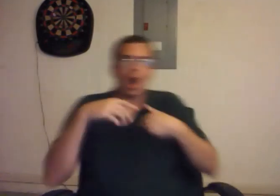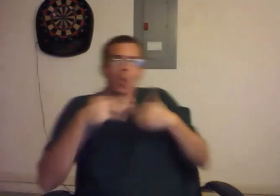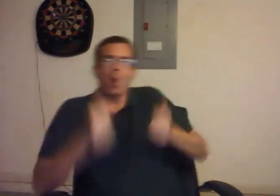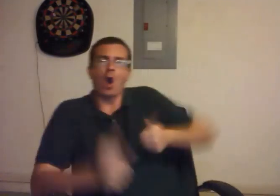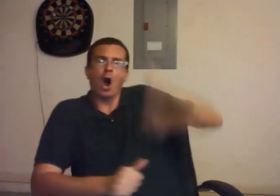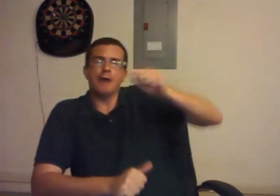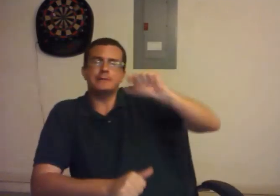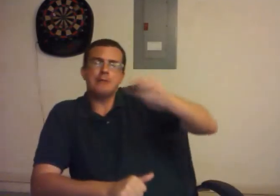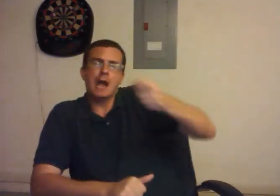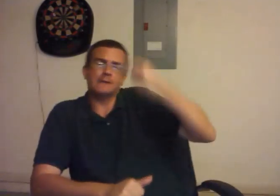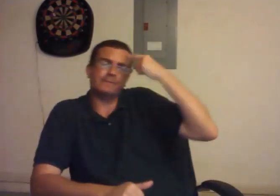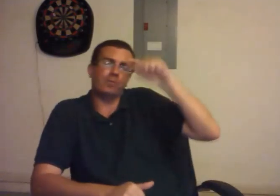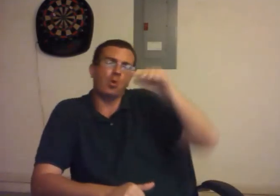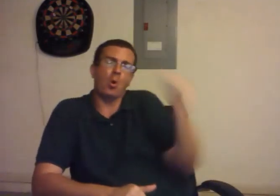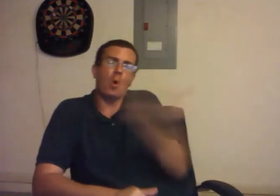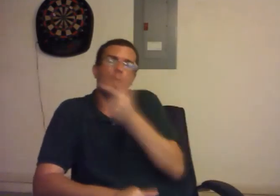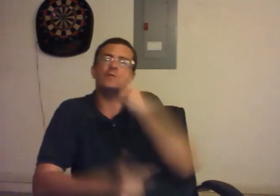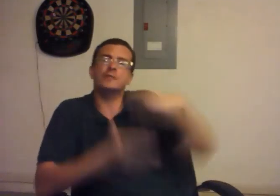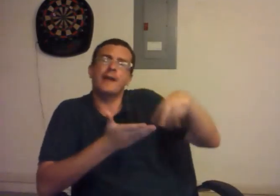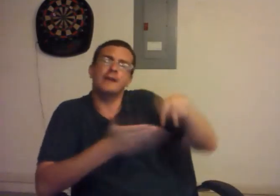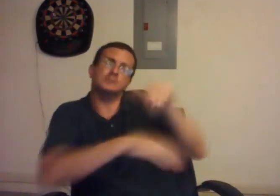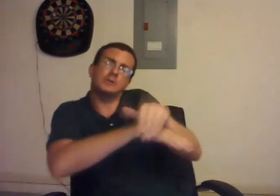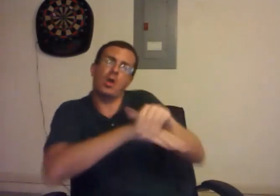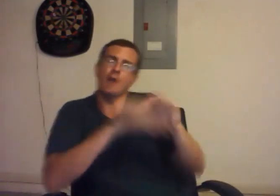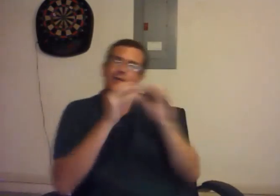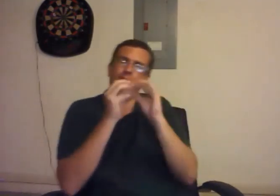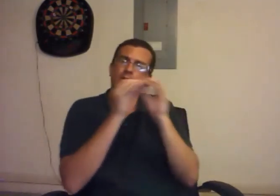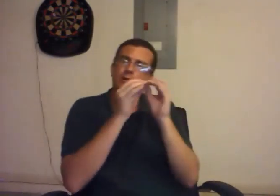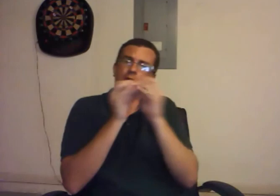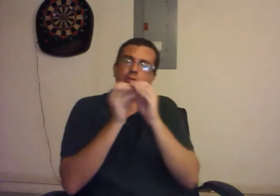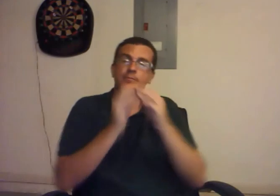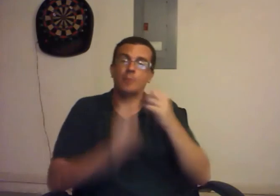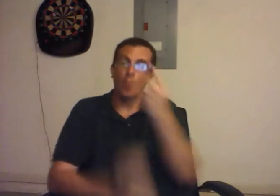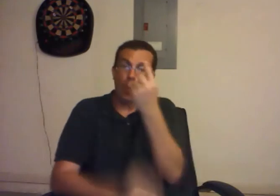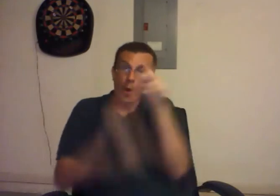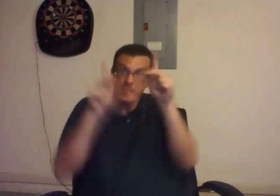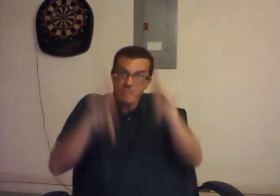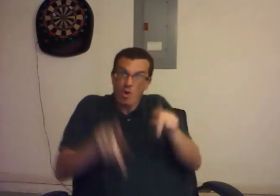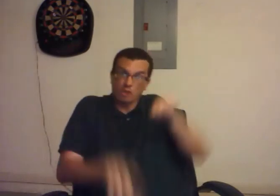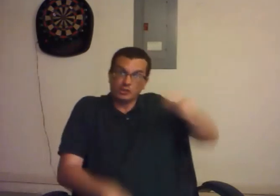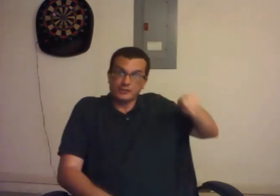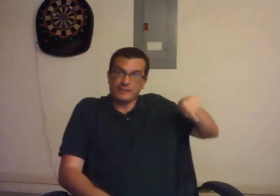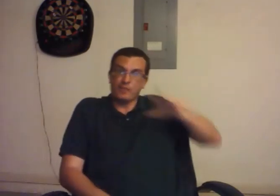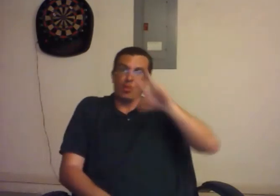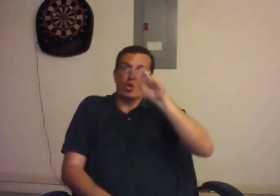"We want to raise taxes so we can host a dance tonight". There's one person there on the boat,